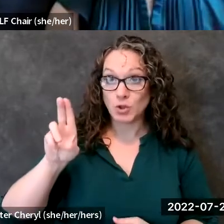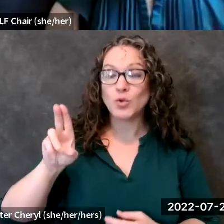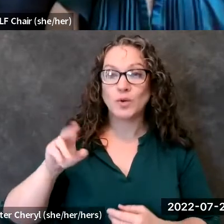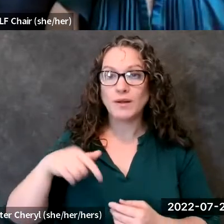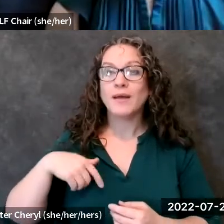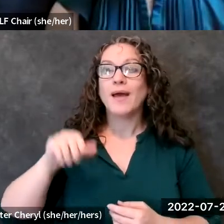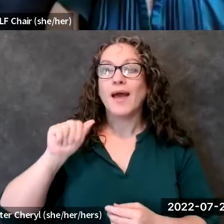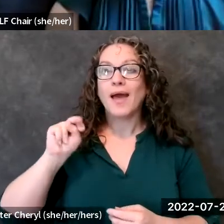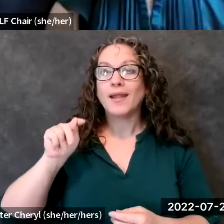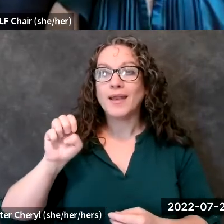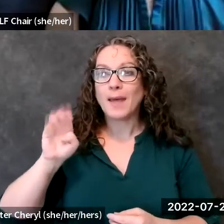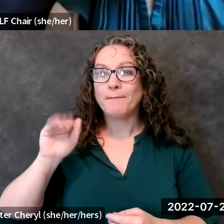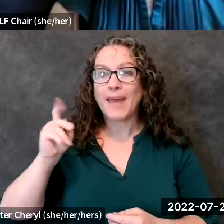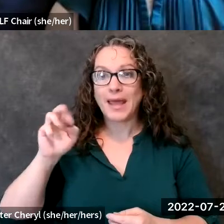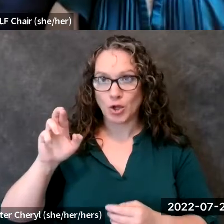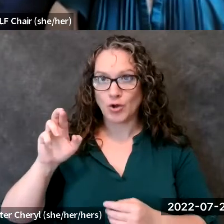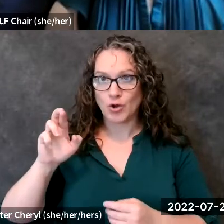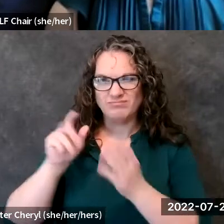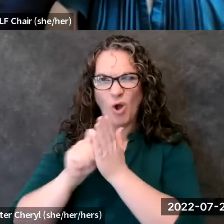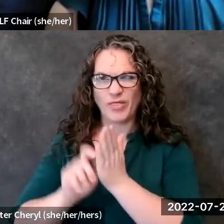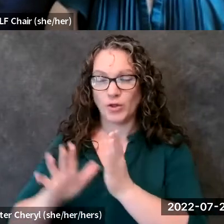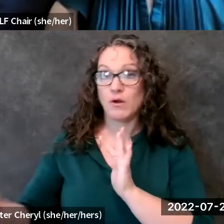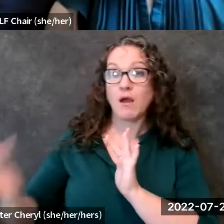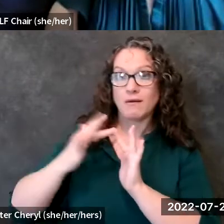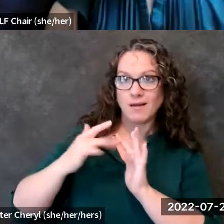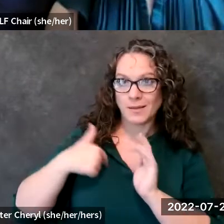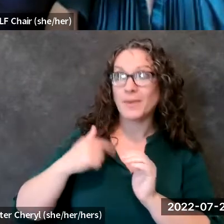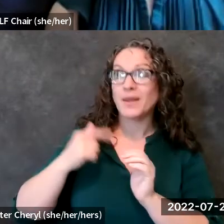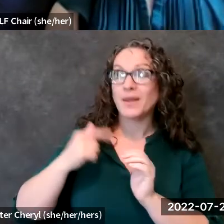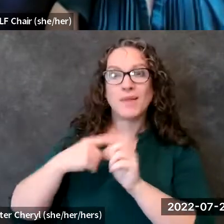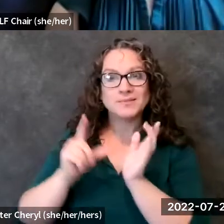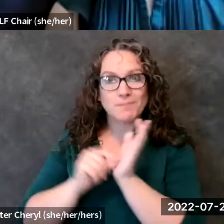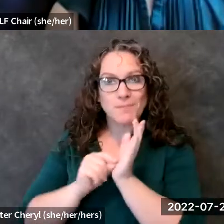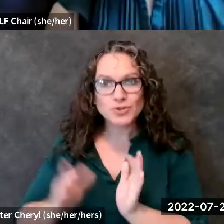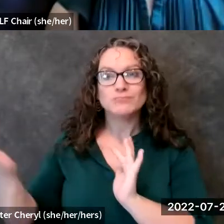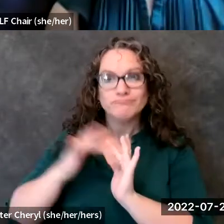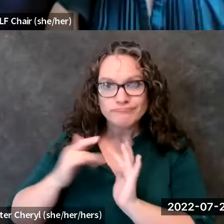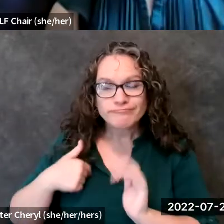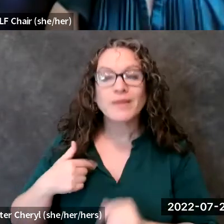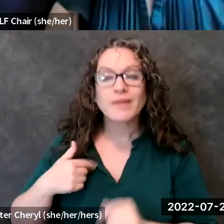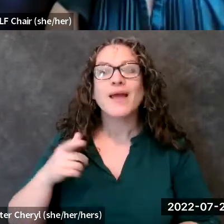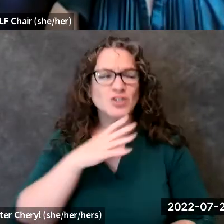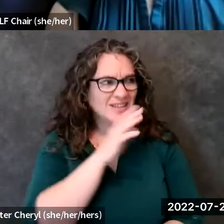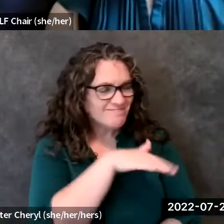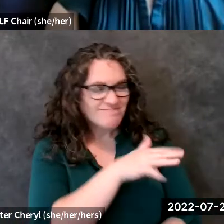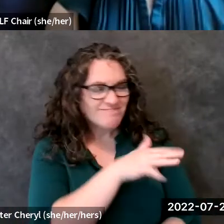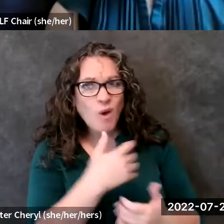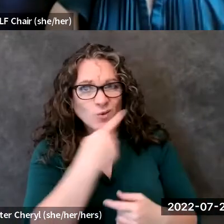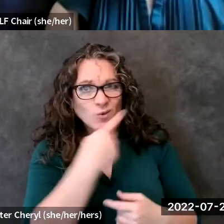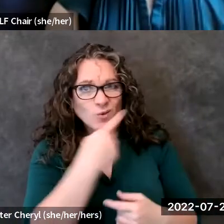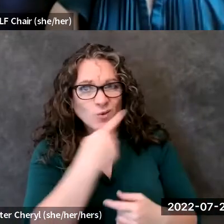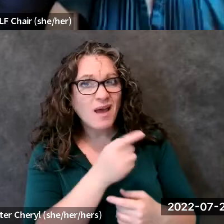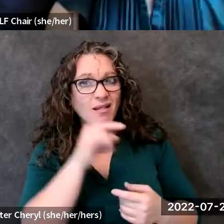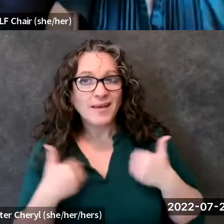she contacted me and she wanted to write my story to tell young kids the importance of the ada in